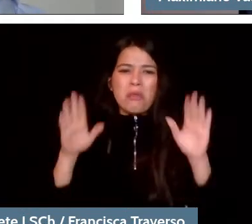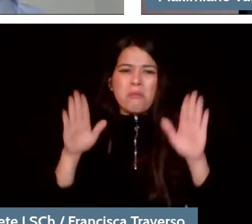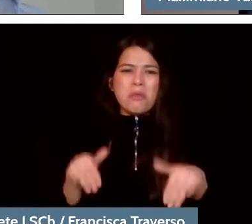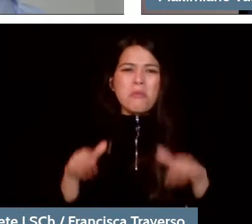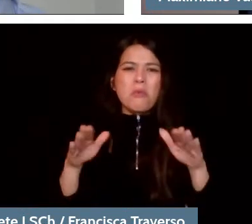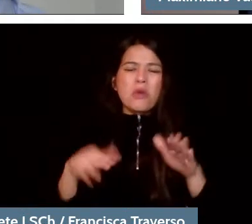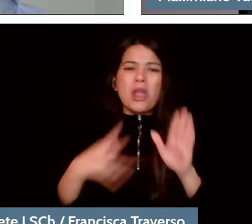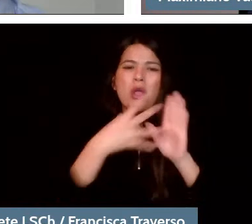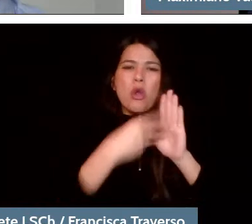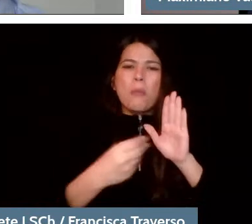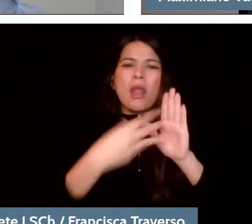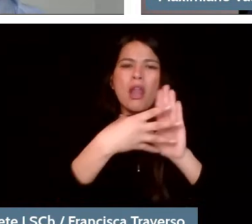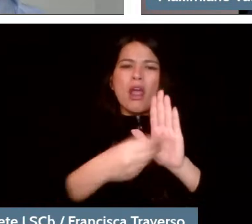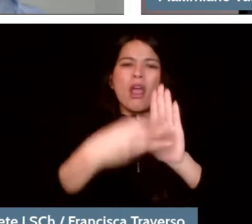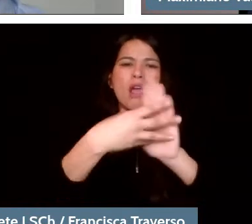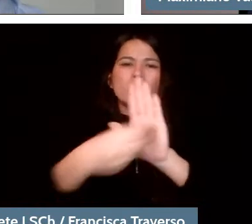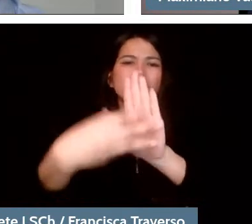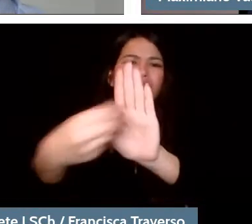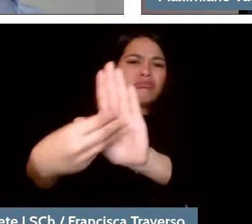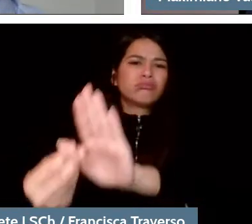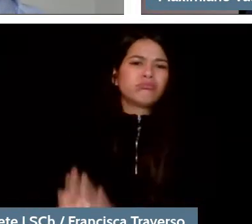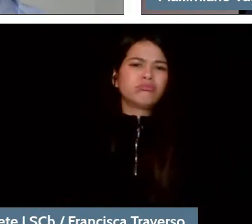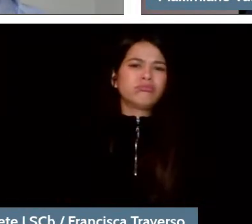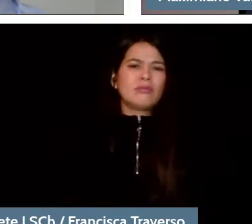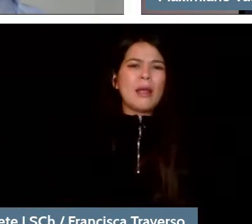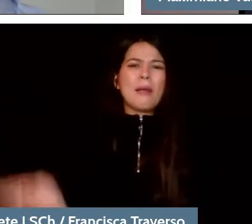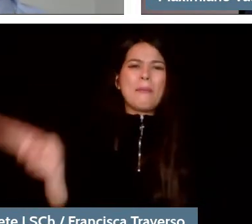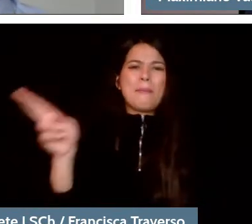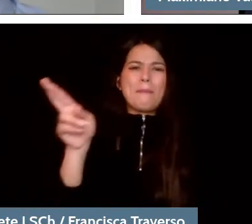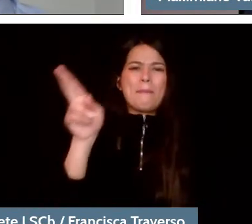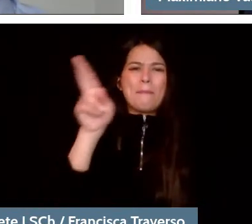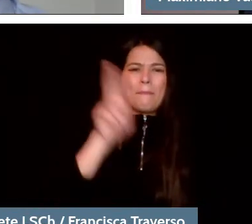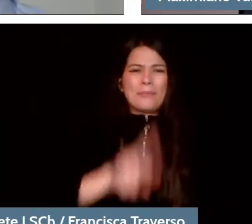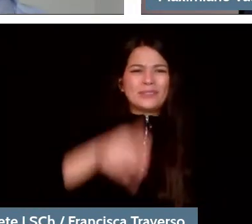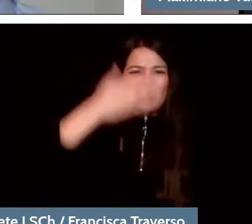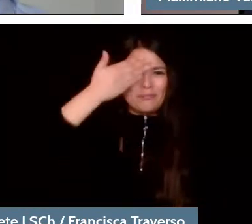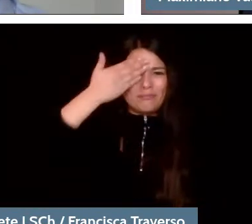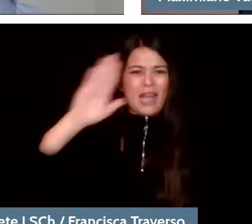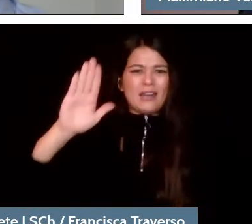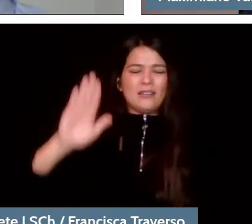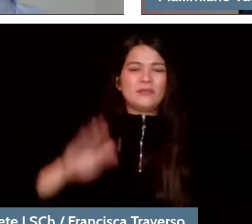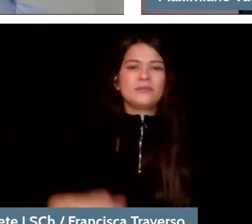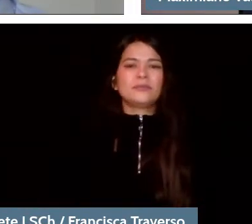and, mainly, a bad copy of that work. Therefore, when the Vienna school was born,